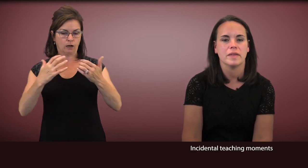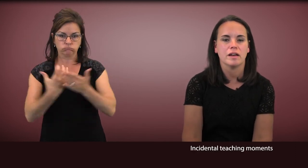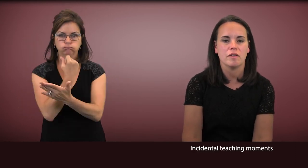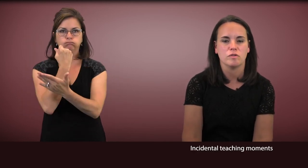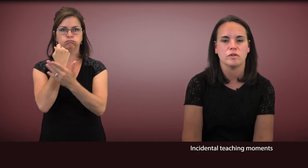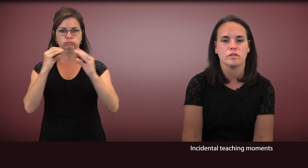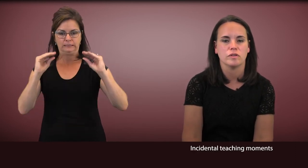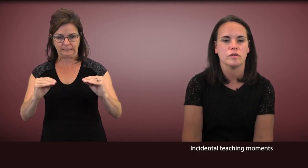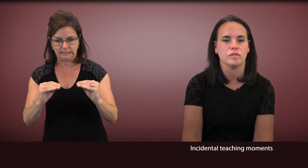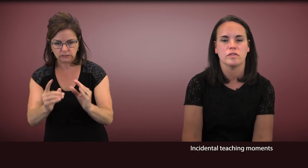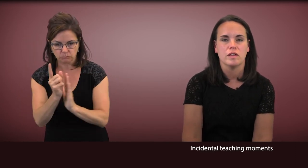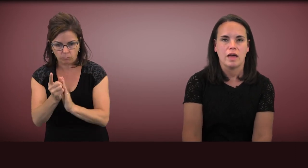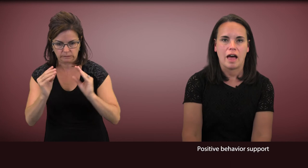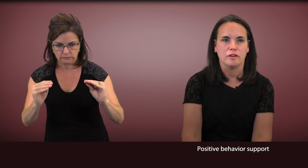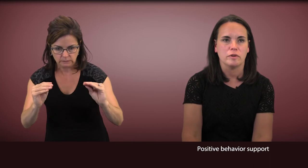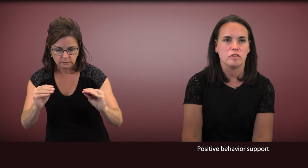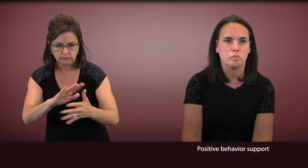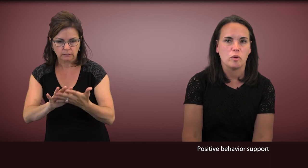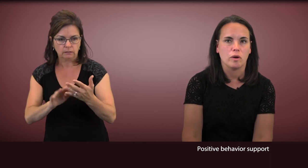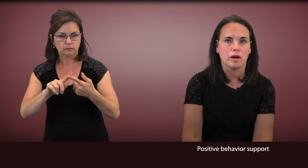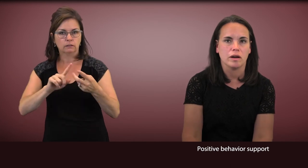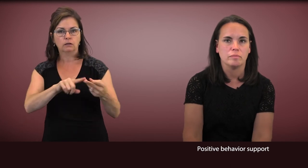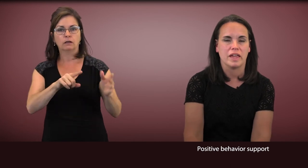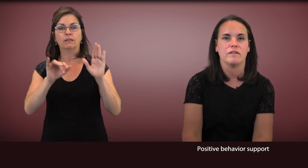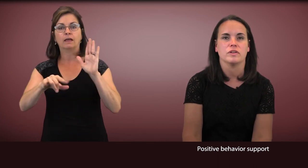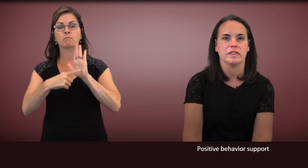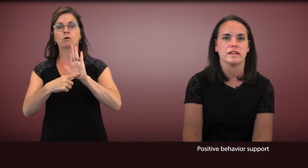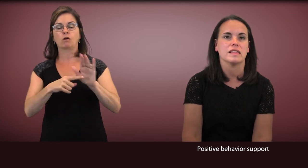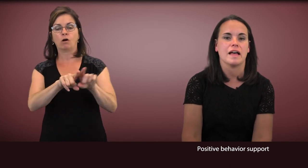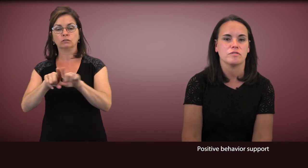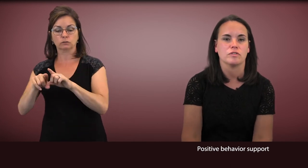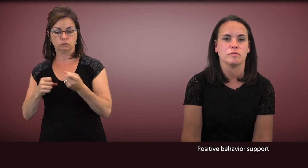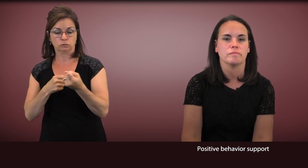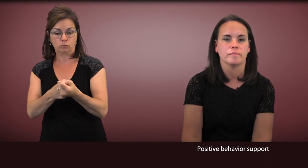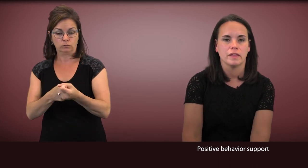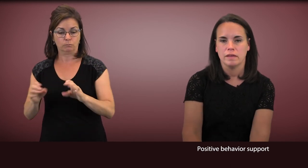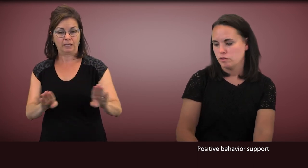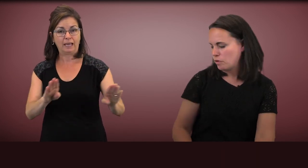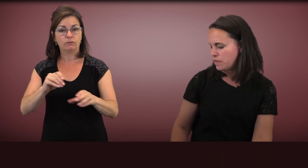It also includes, how do we support behavior in the classroom?